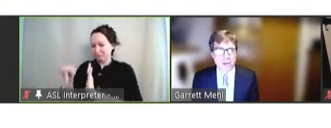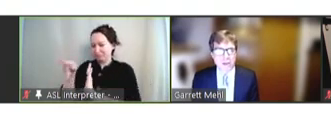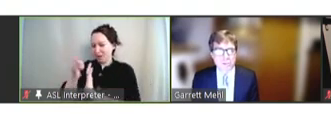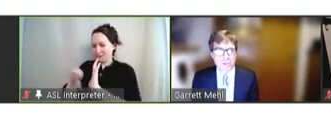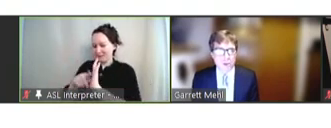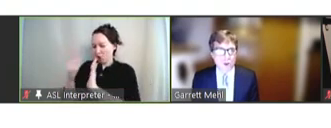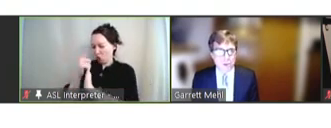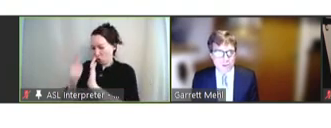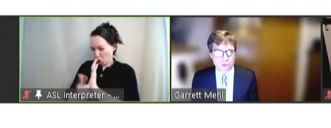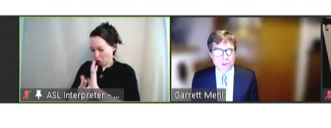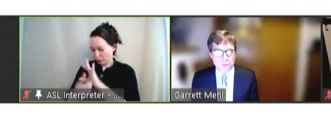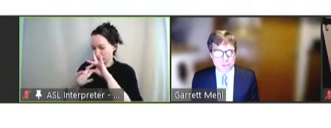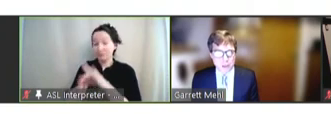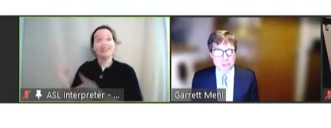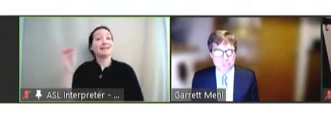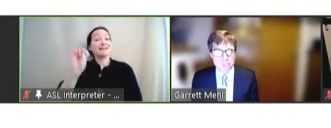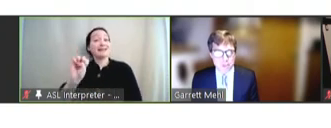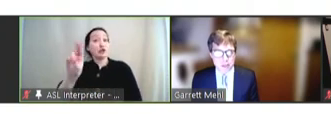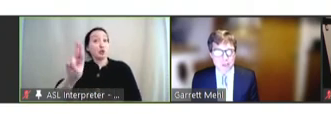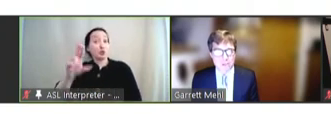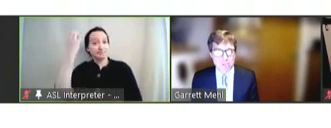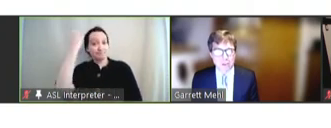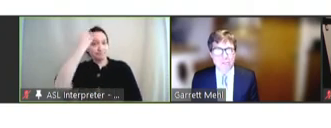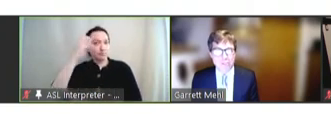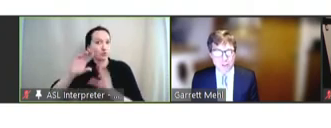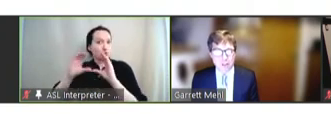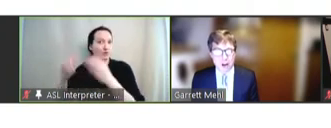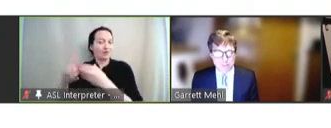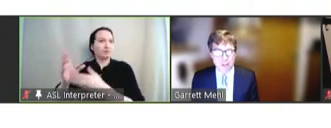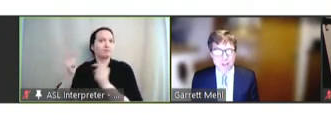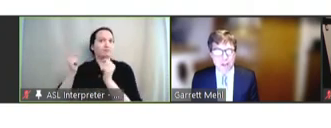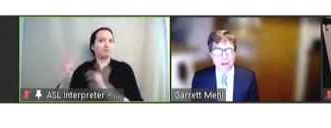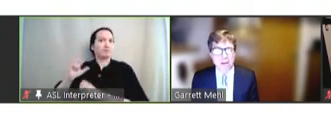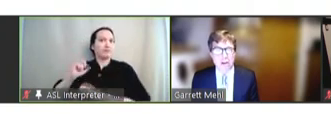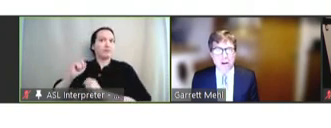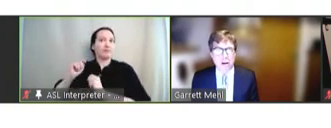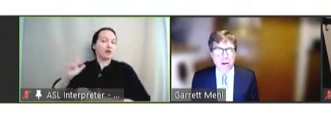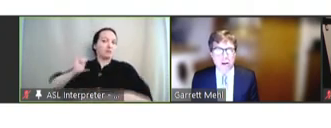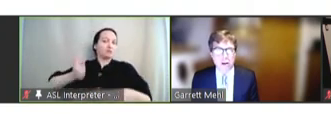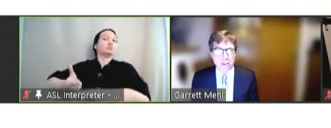So the European Union was able to put together something fairly rapidly on the